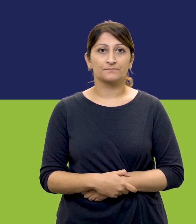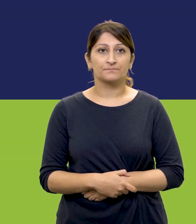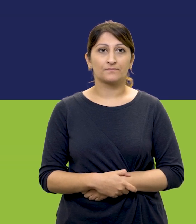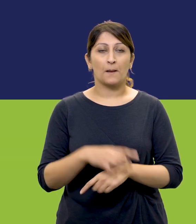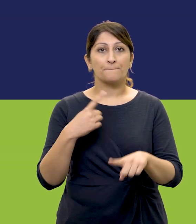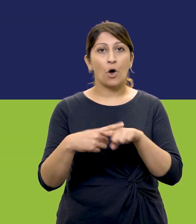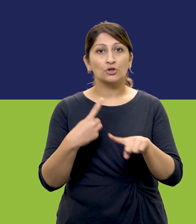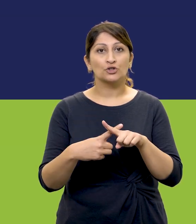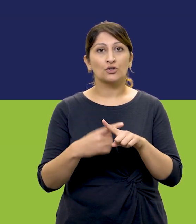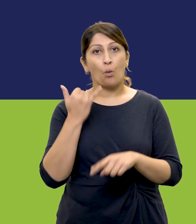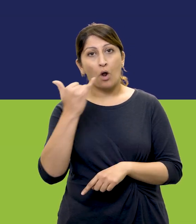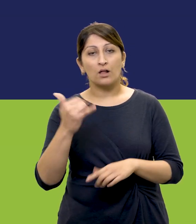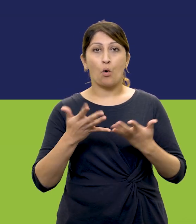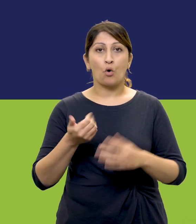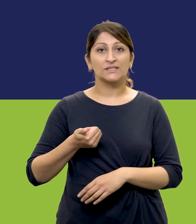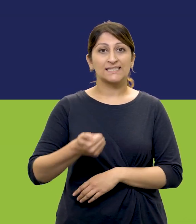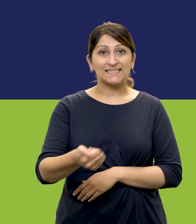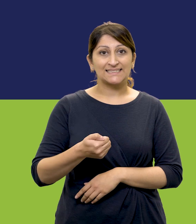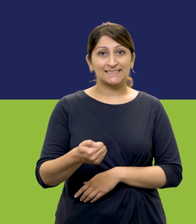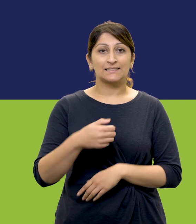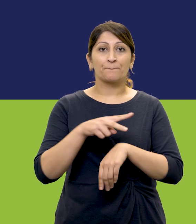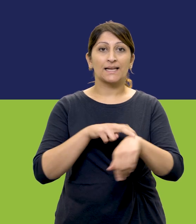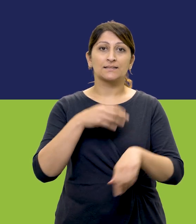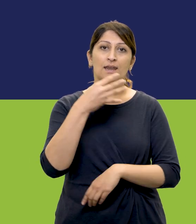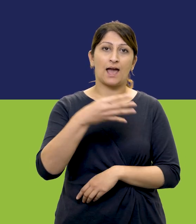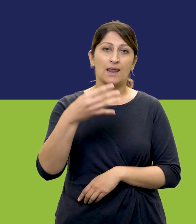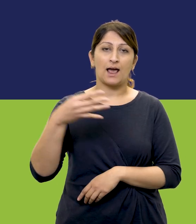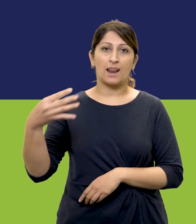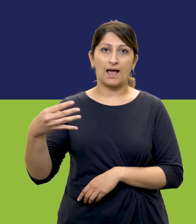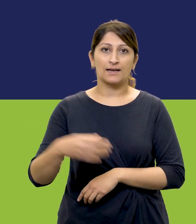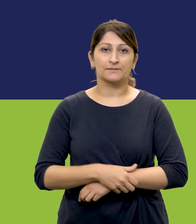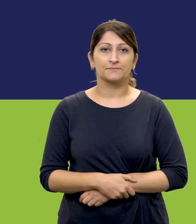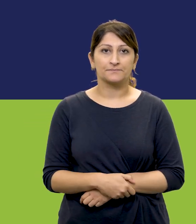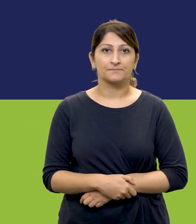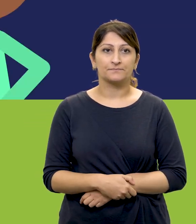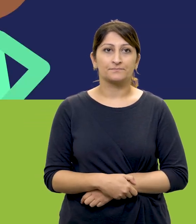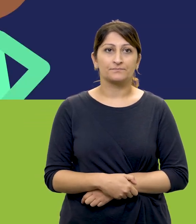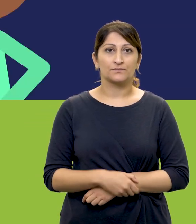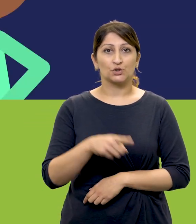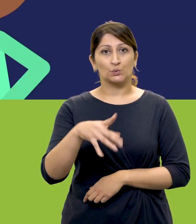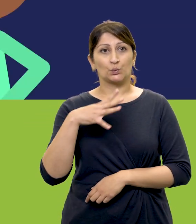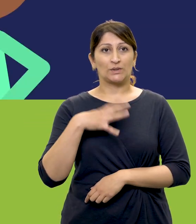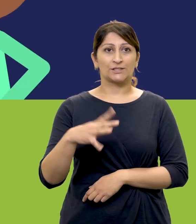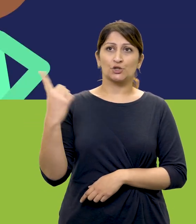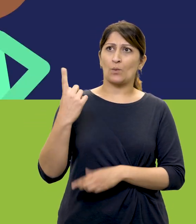In an emergency, call or text the police on 999. If you need someone to help you